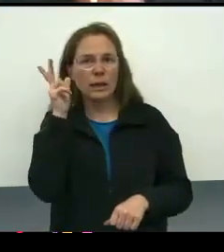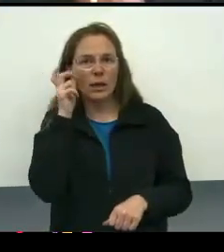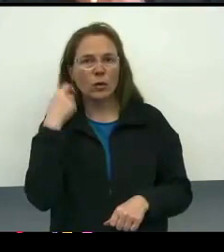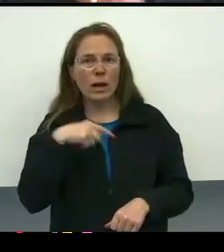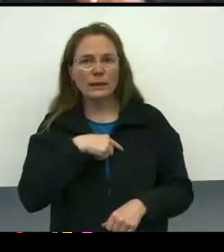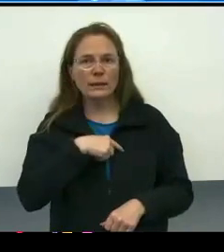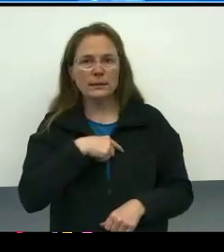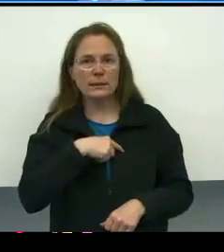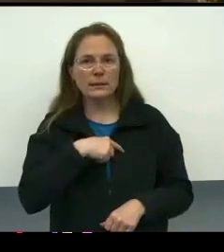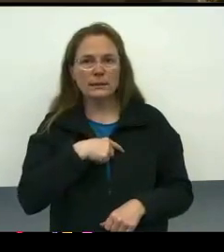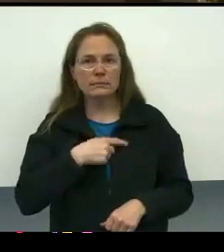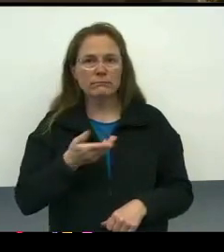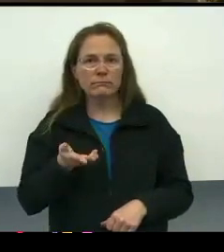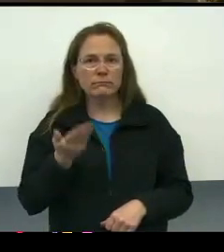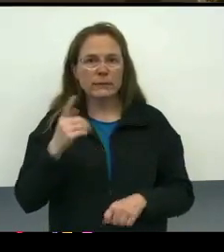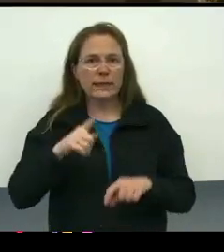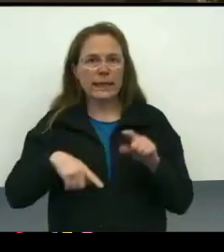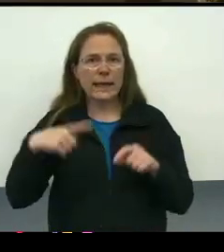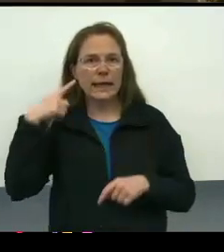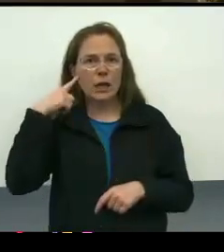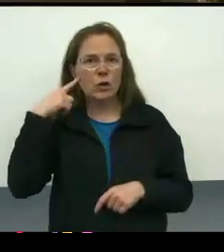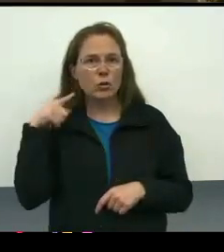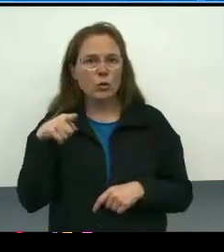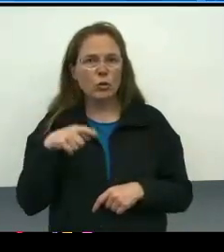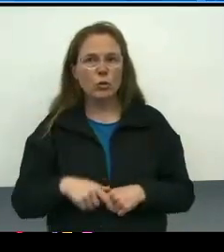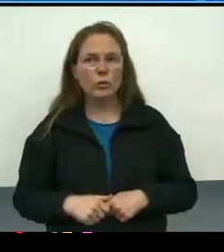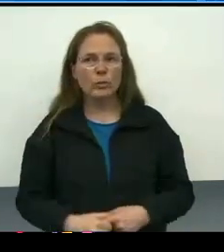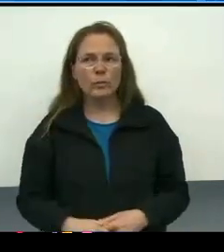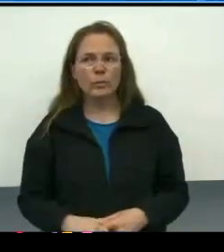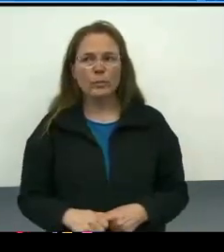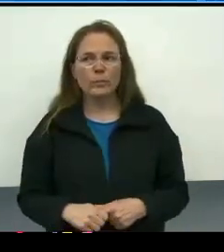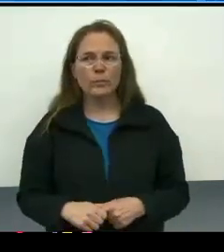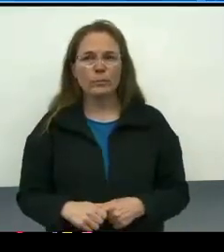[Man] Volume up. [Man] Volume up, please. [Alexander] And what about my end?